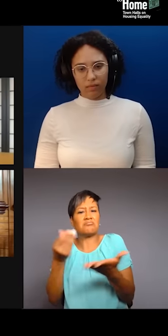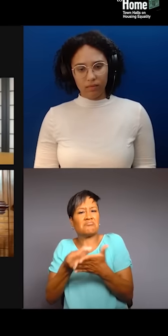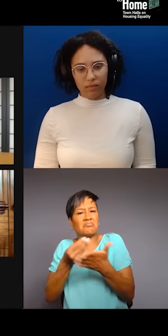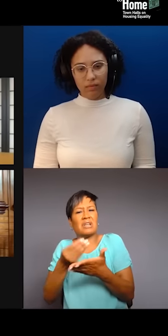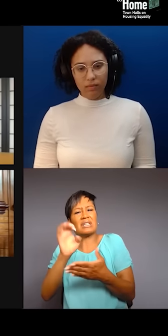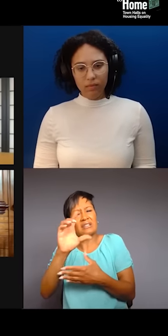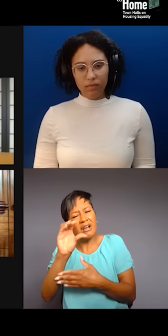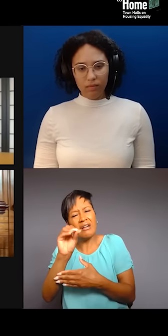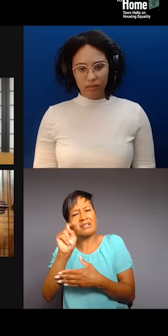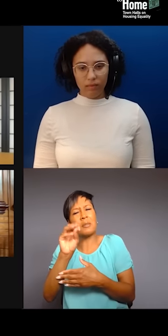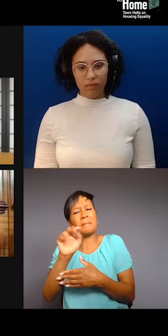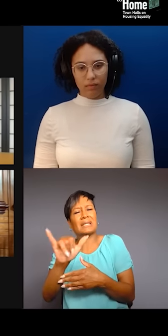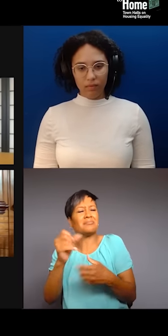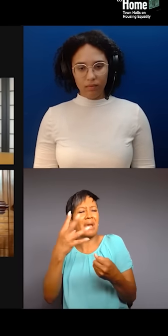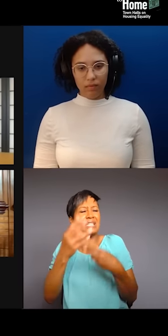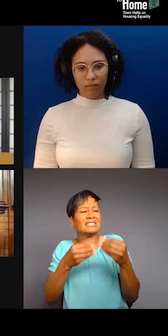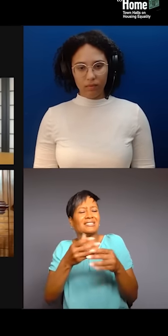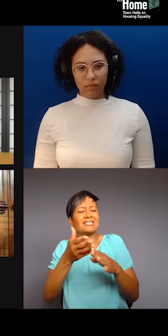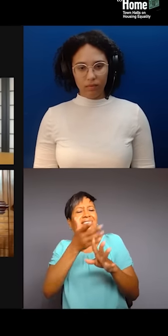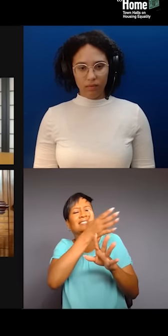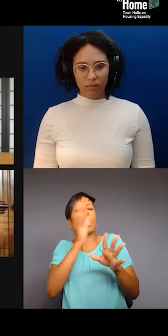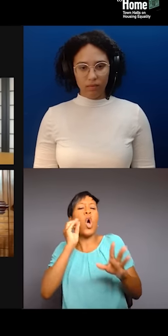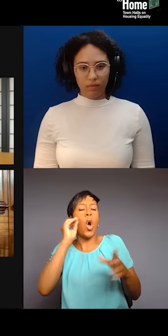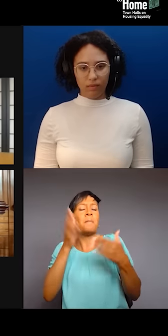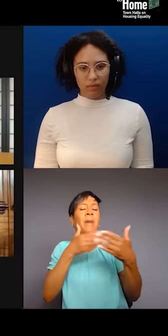And then secondly, as it pertains to, you know,